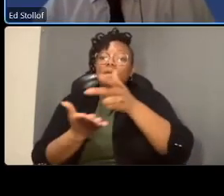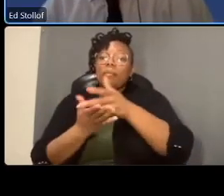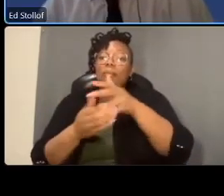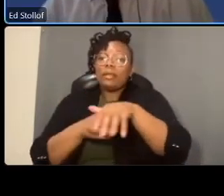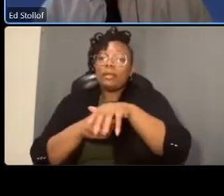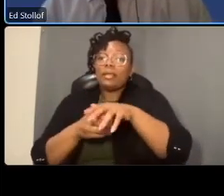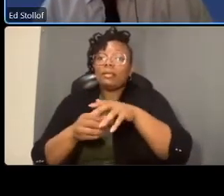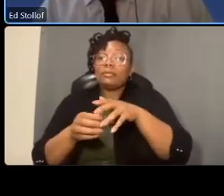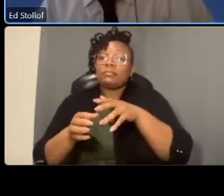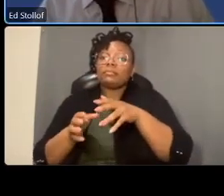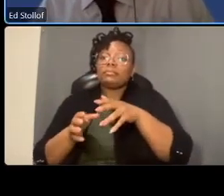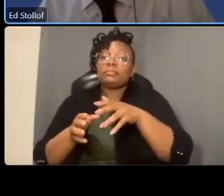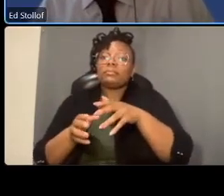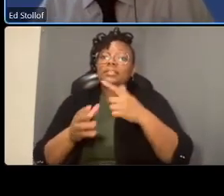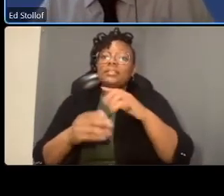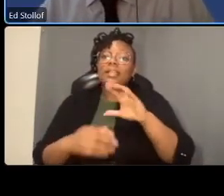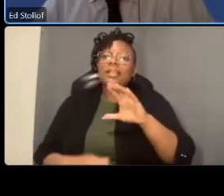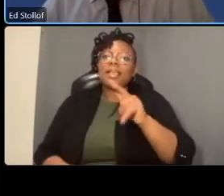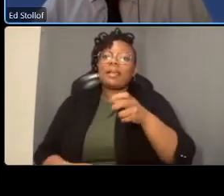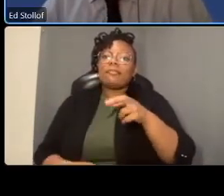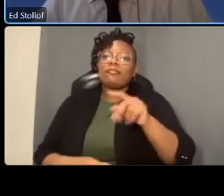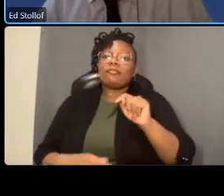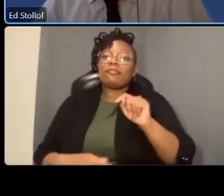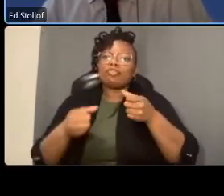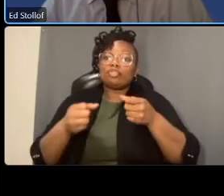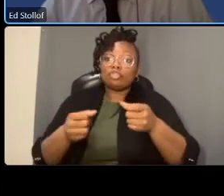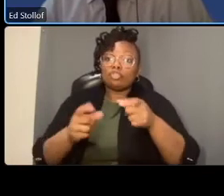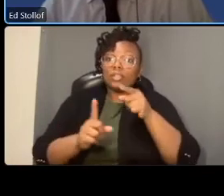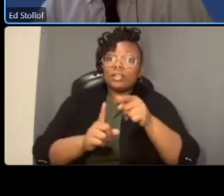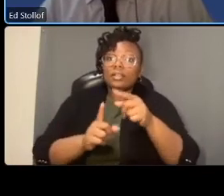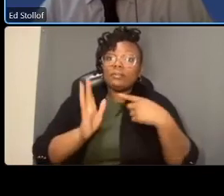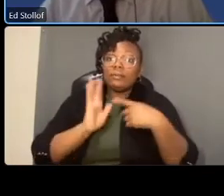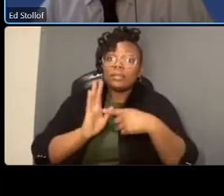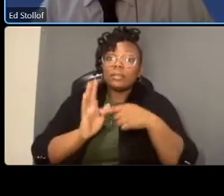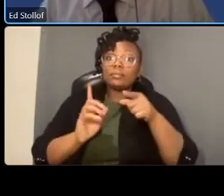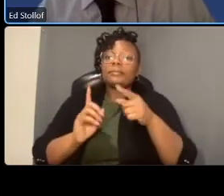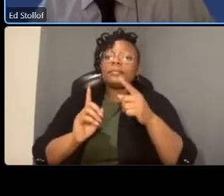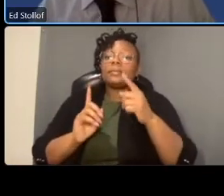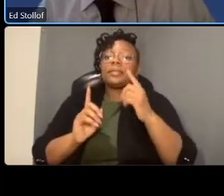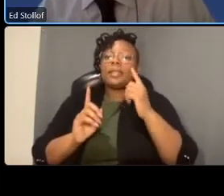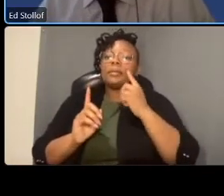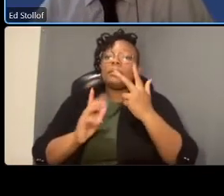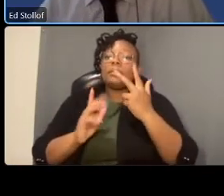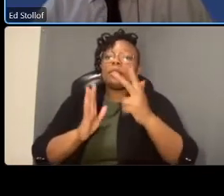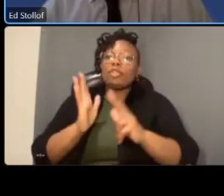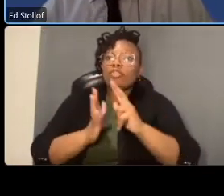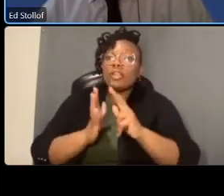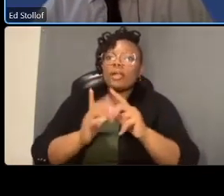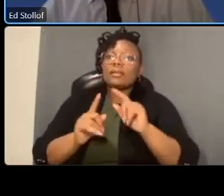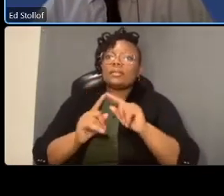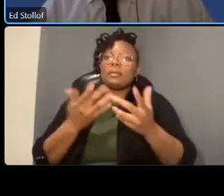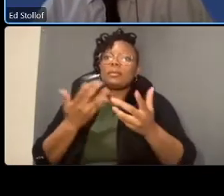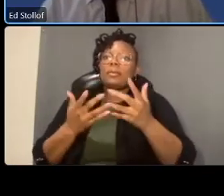might want to make that uh you know 30 minutes or one hour so again um all um our thoughts are open